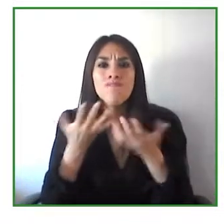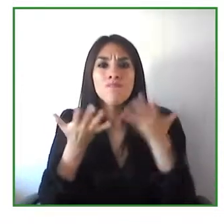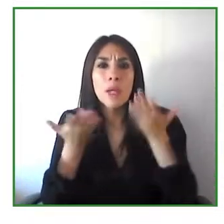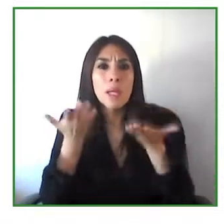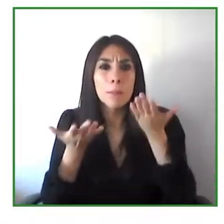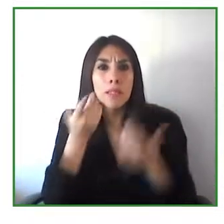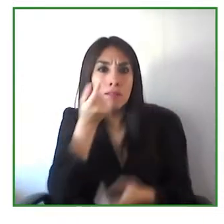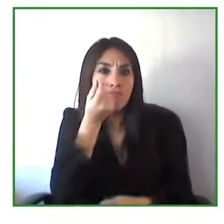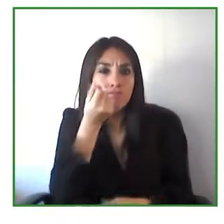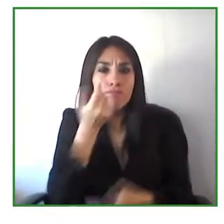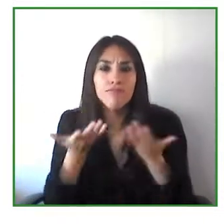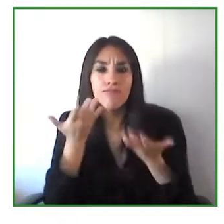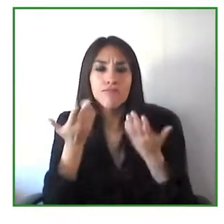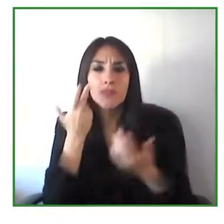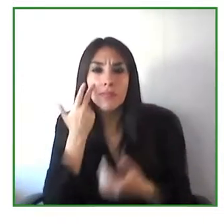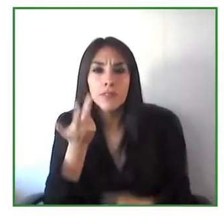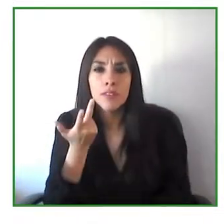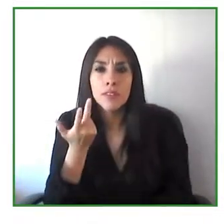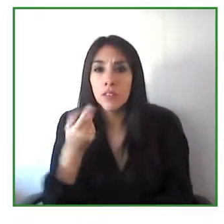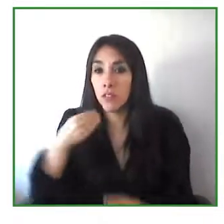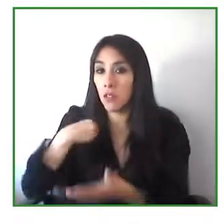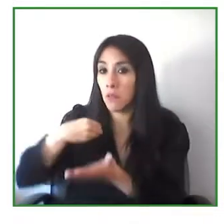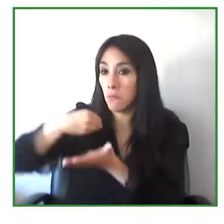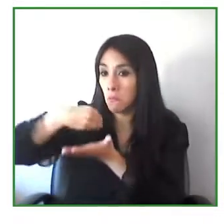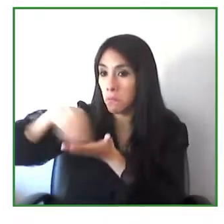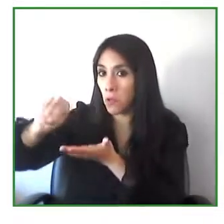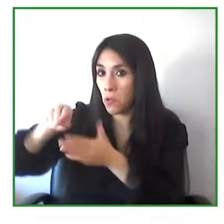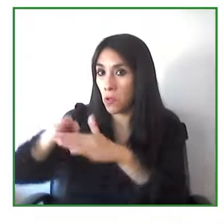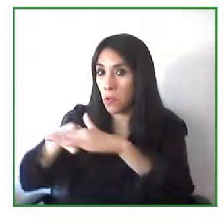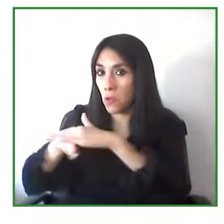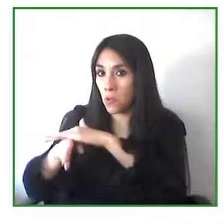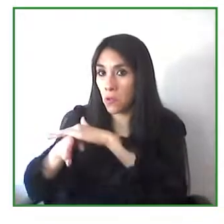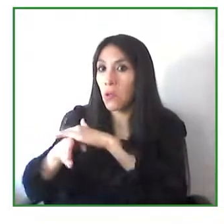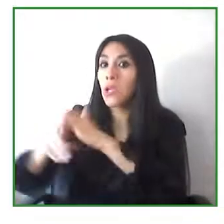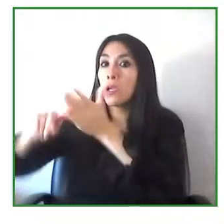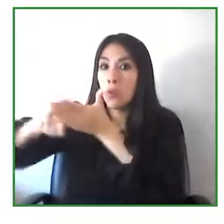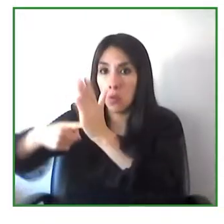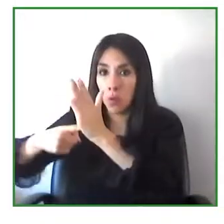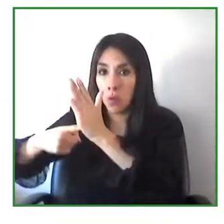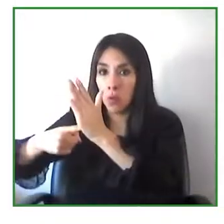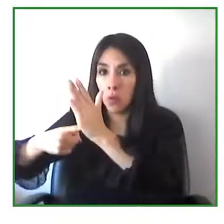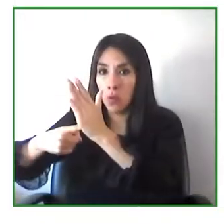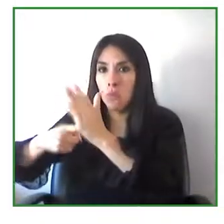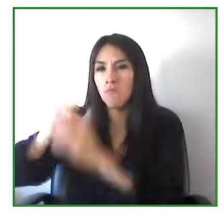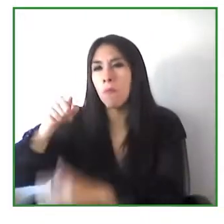you know consideration for the fact that there is an accessible solution that means